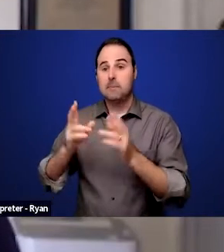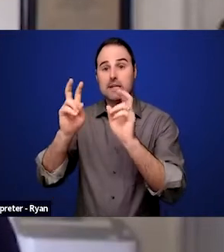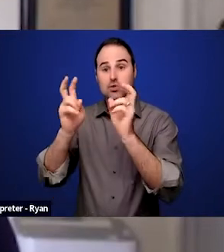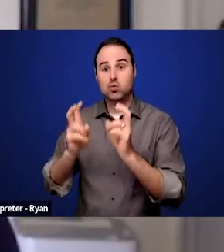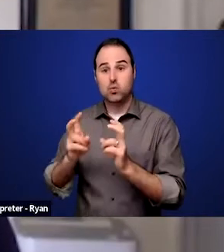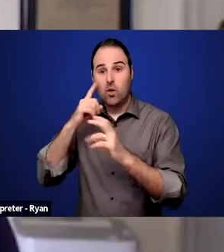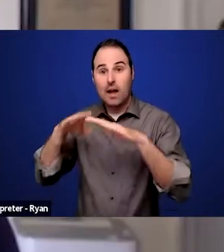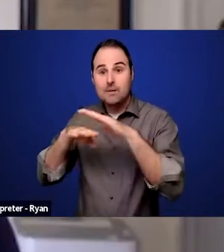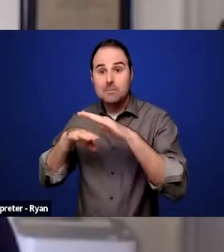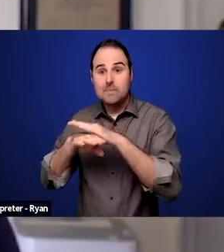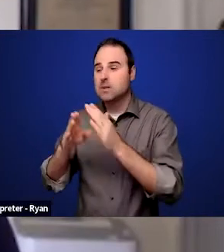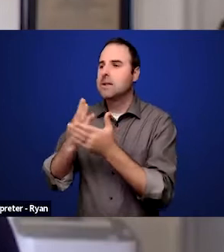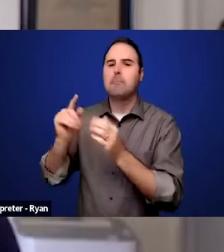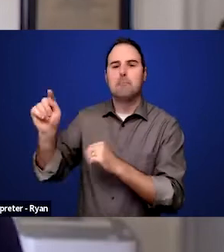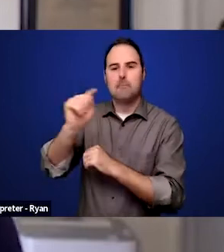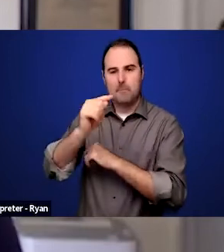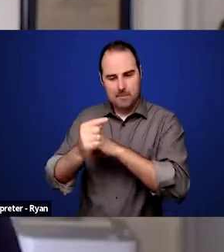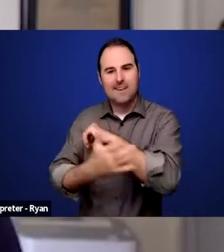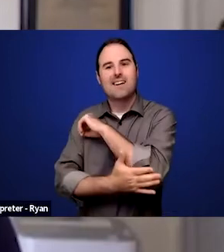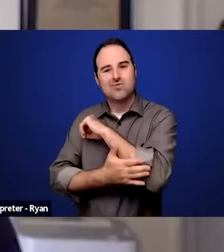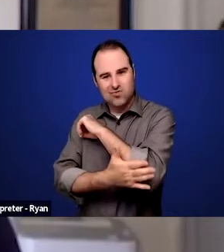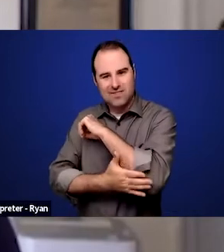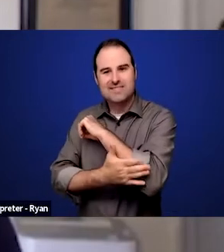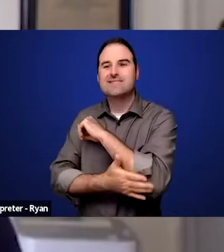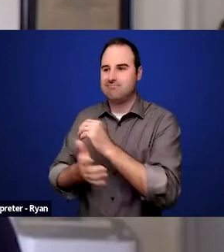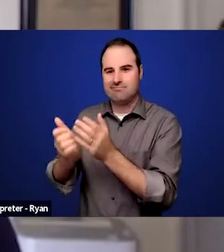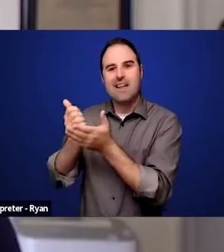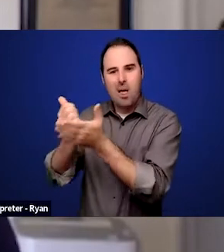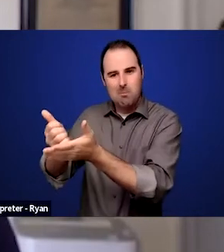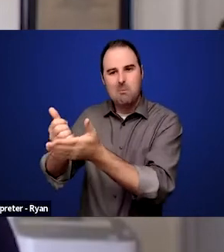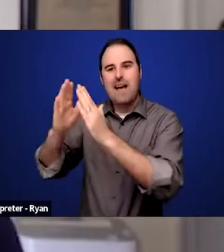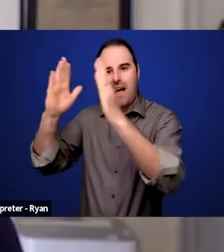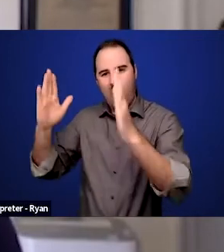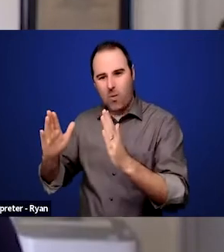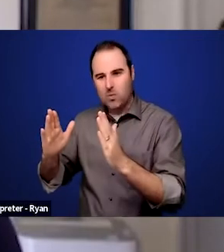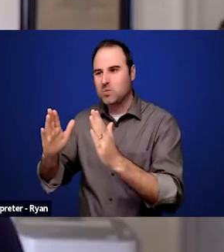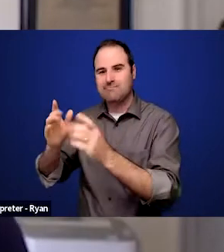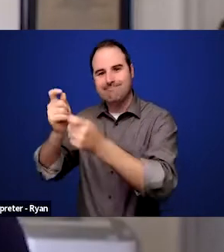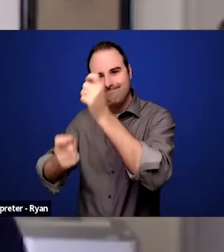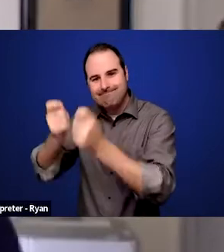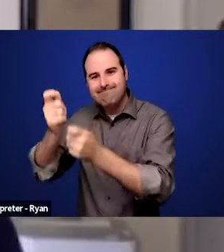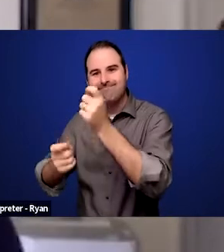if people need their homes modified in being able to get money to modify their homes.